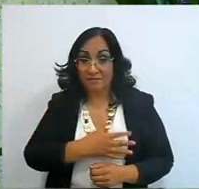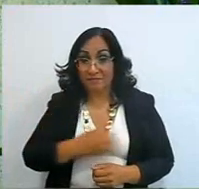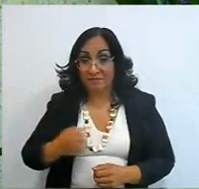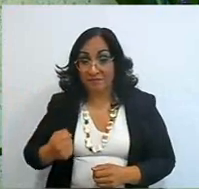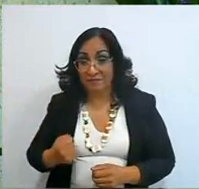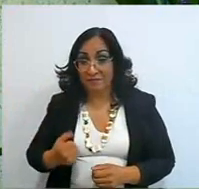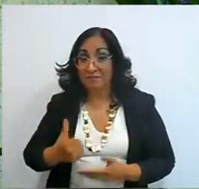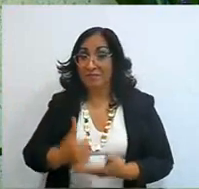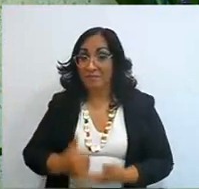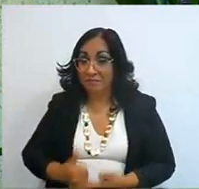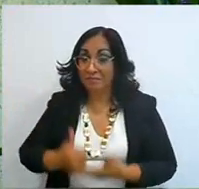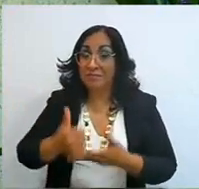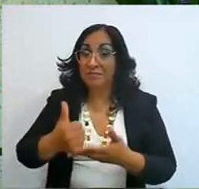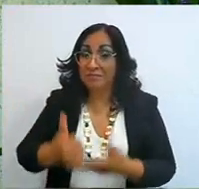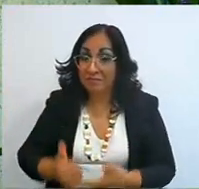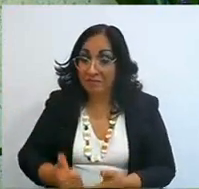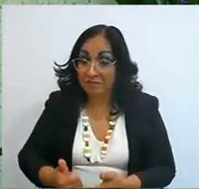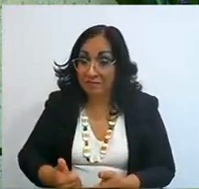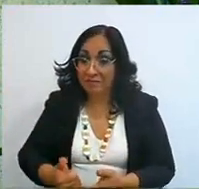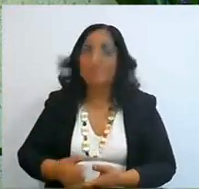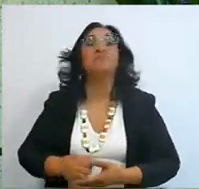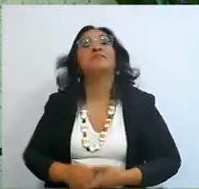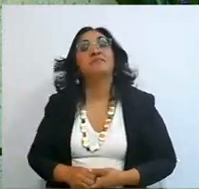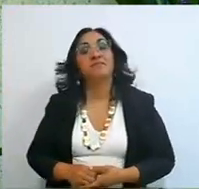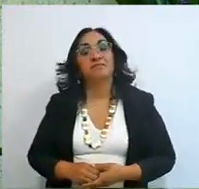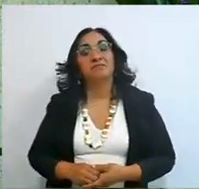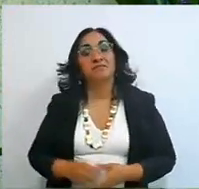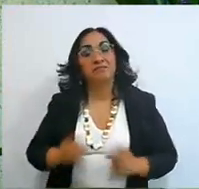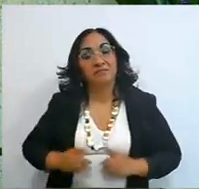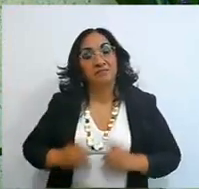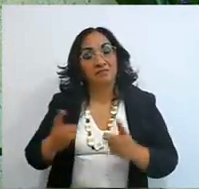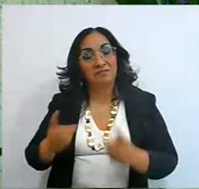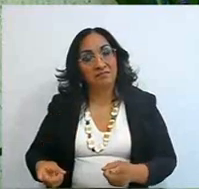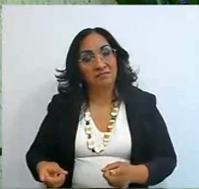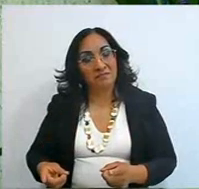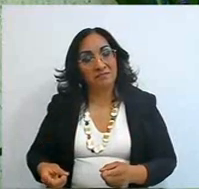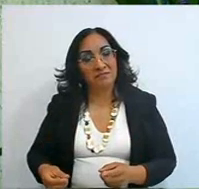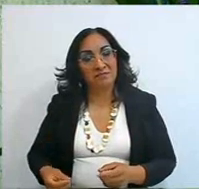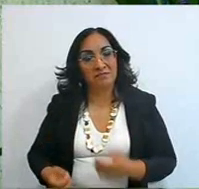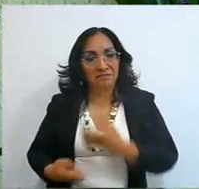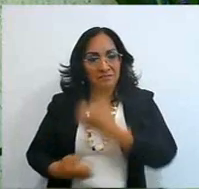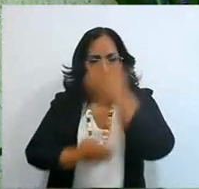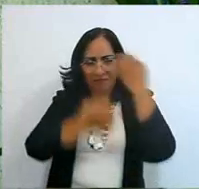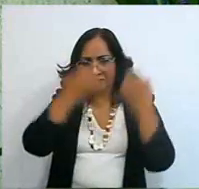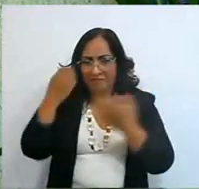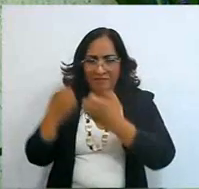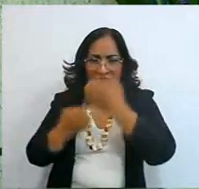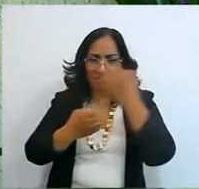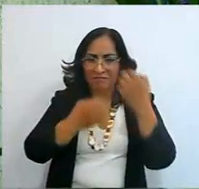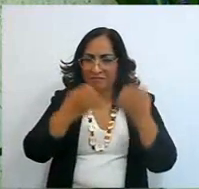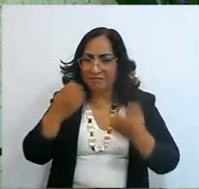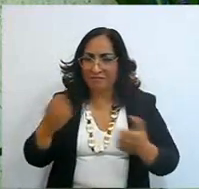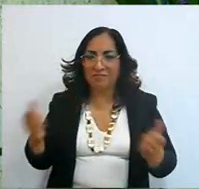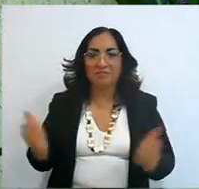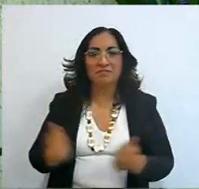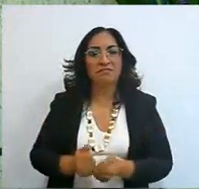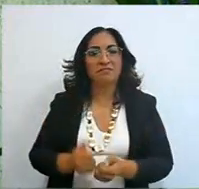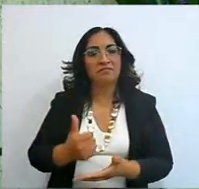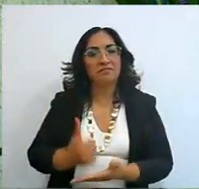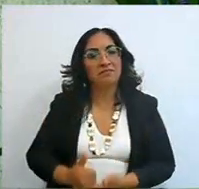with the help of God, by obedience to the commandments, three children,